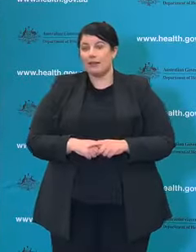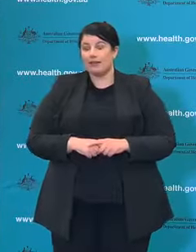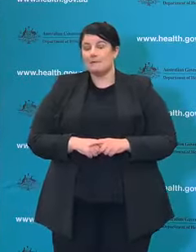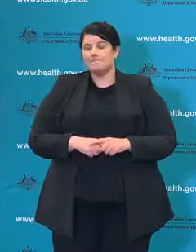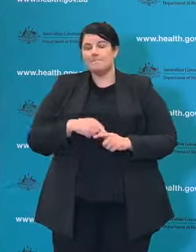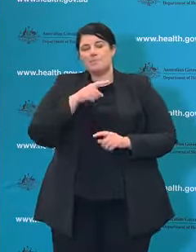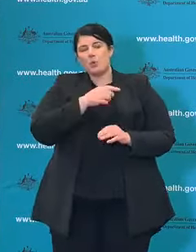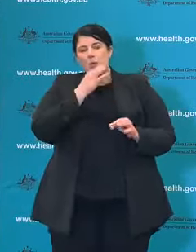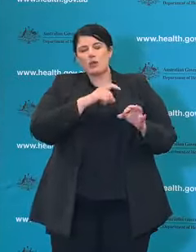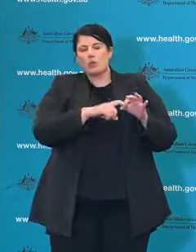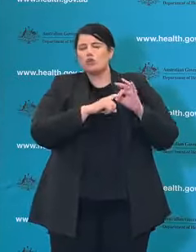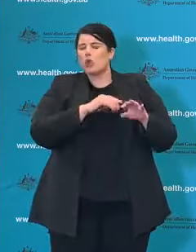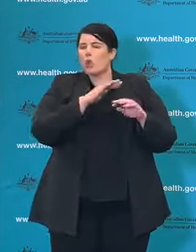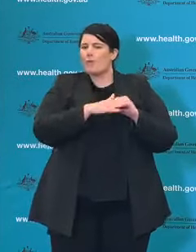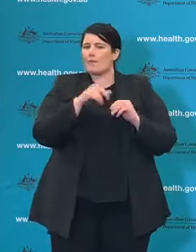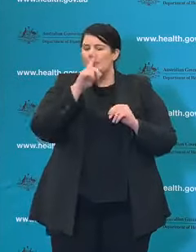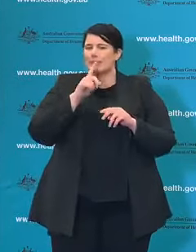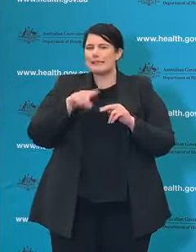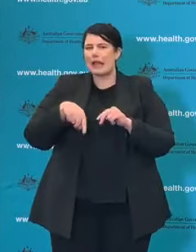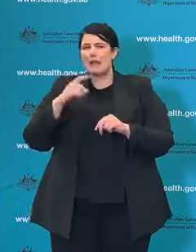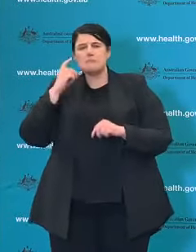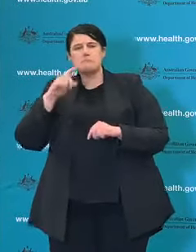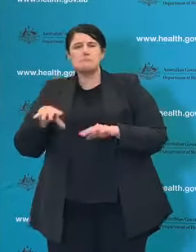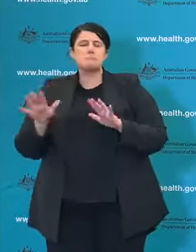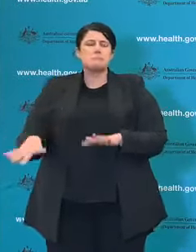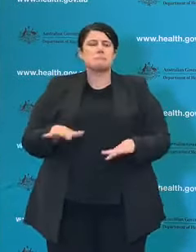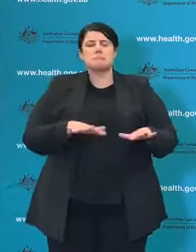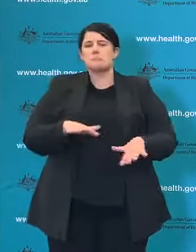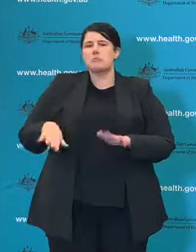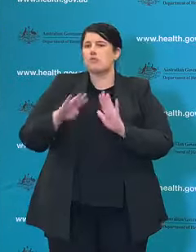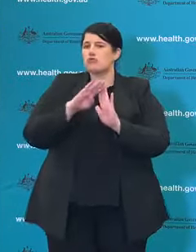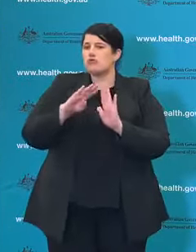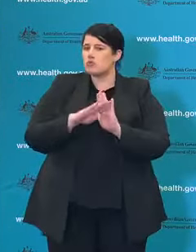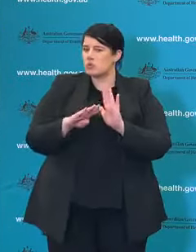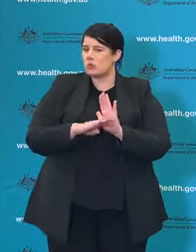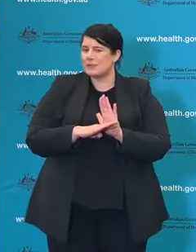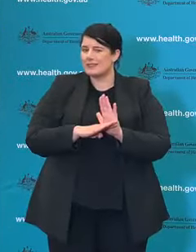I think we all as Australians have to have an eye